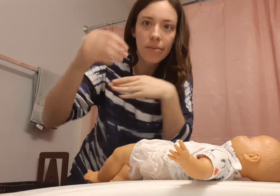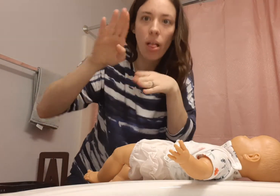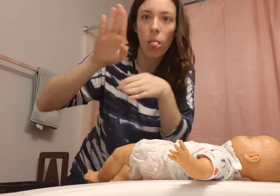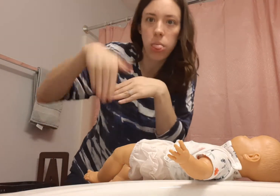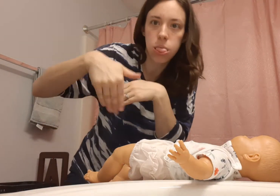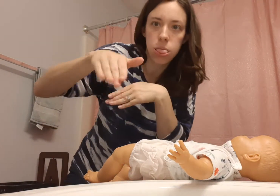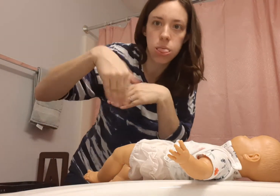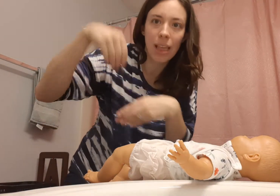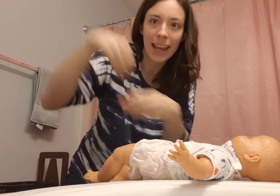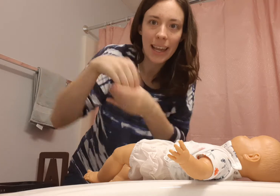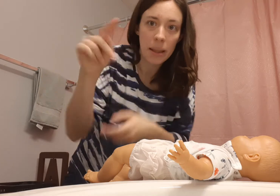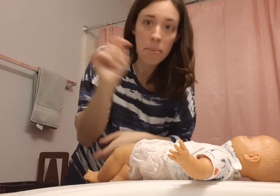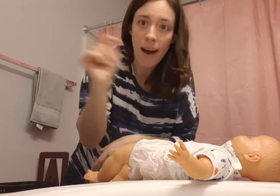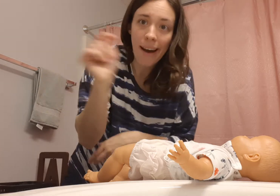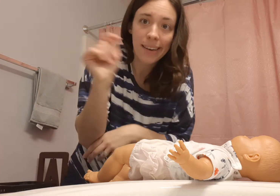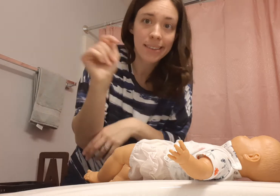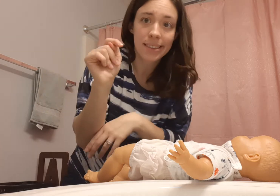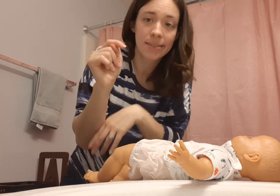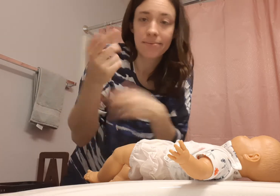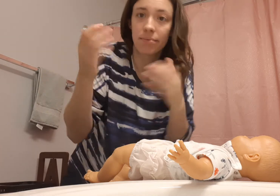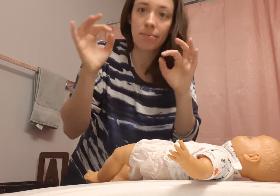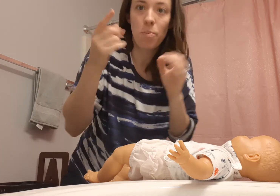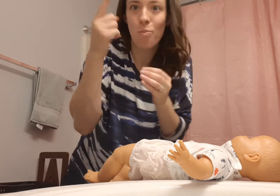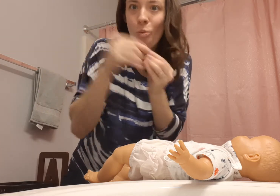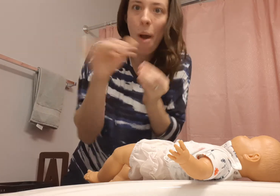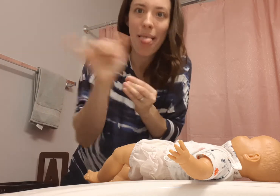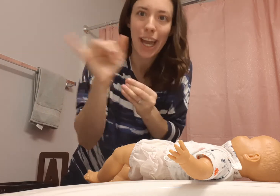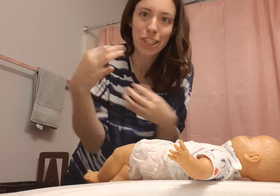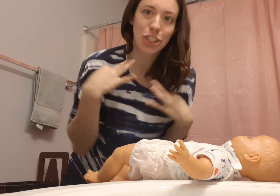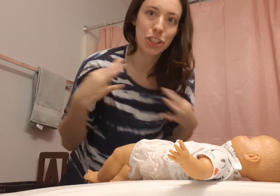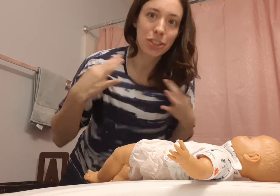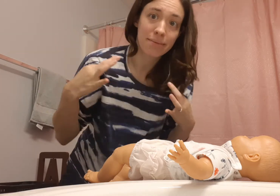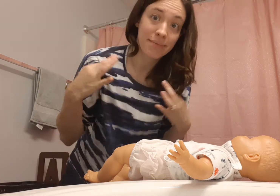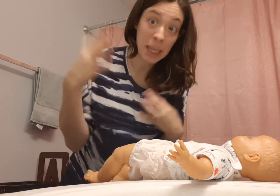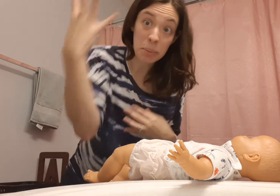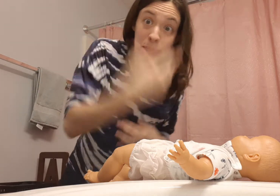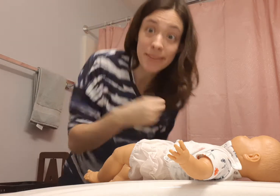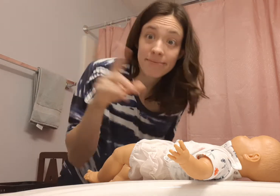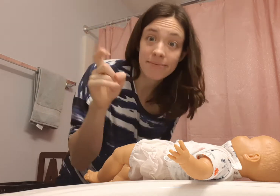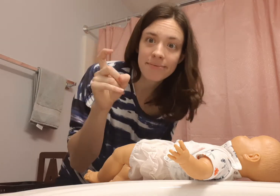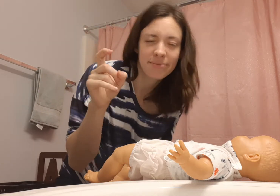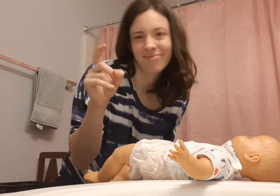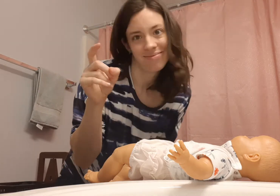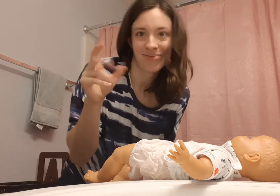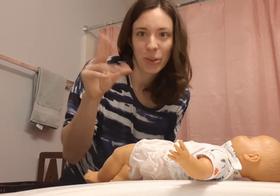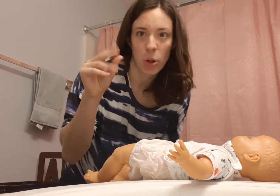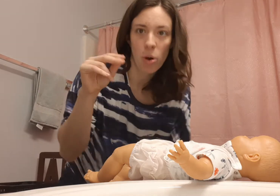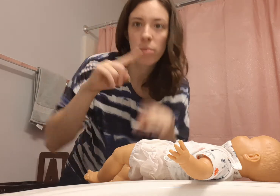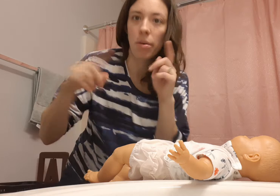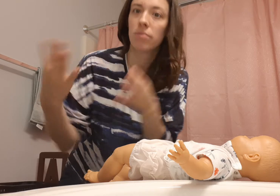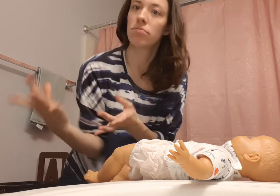That keeps it from hanging down in the potty. And it looks more like a shirt. Is it pretty? No.